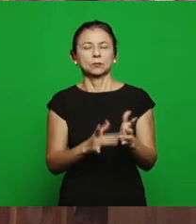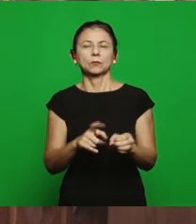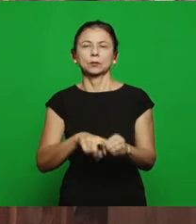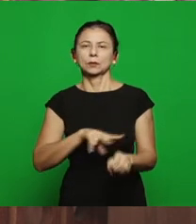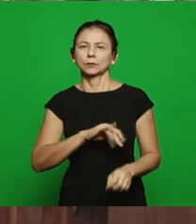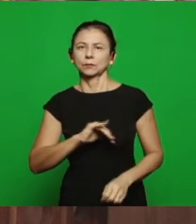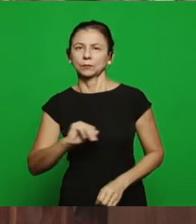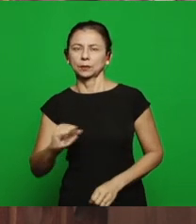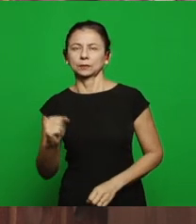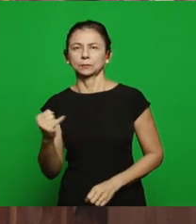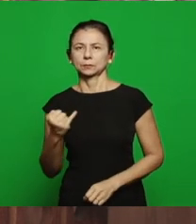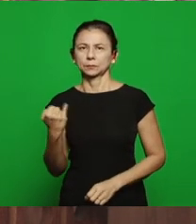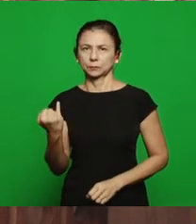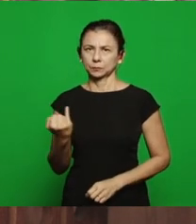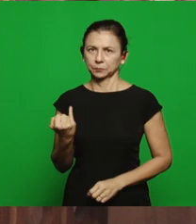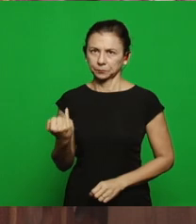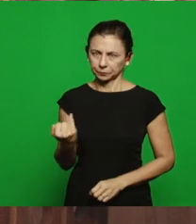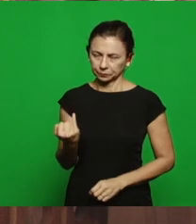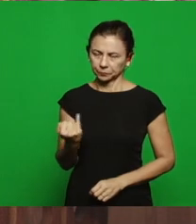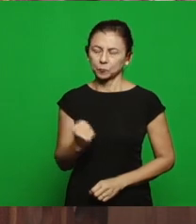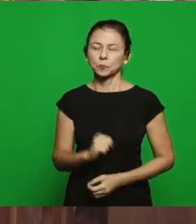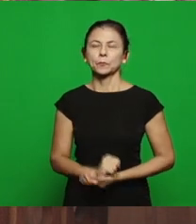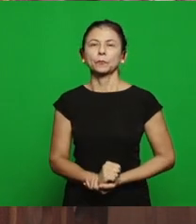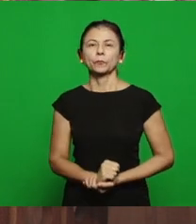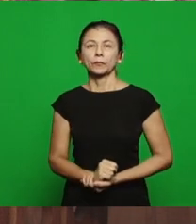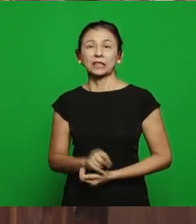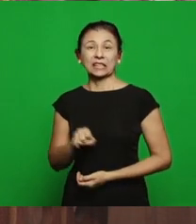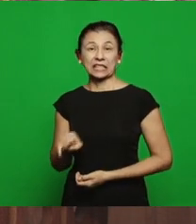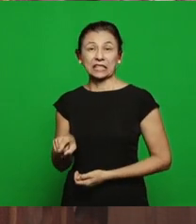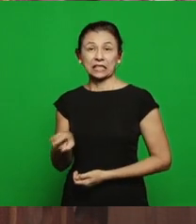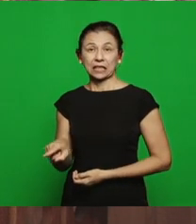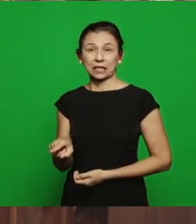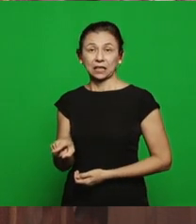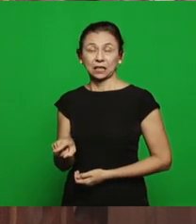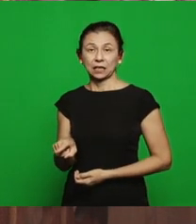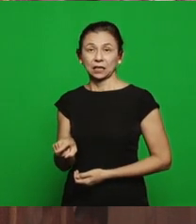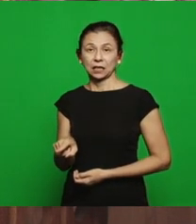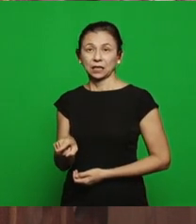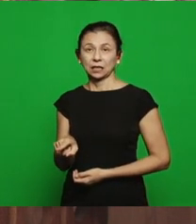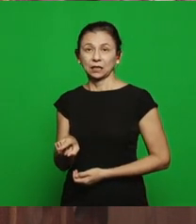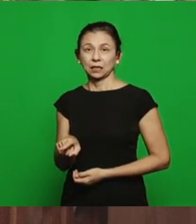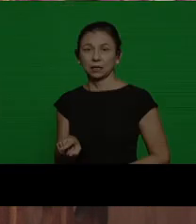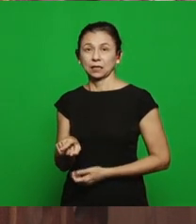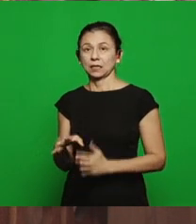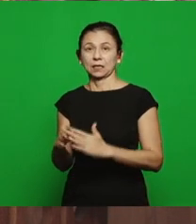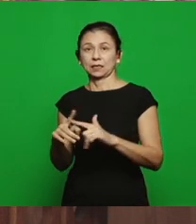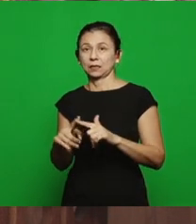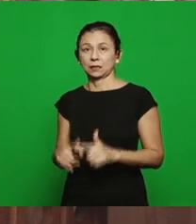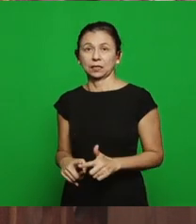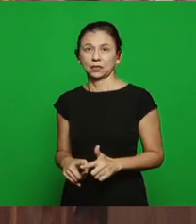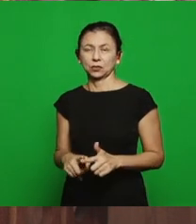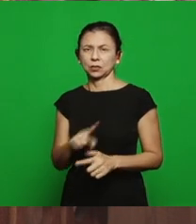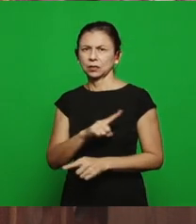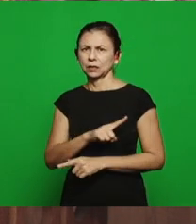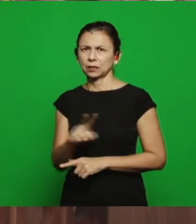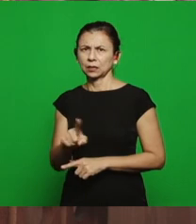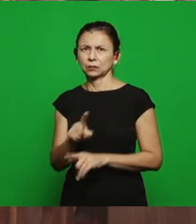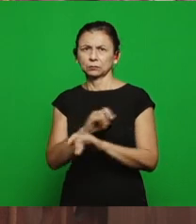important and when the church doesn't do that why she doesn't do? Because instead of using